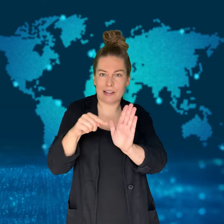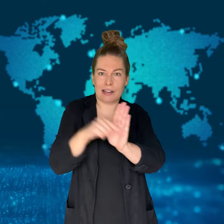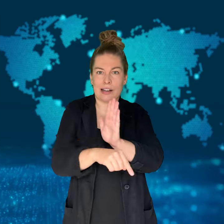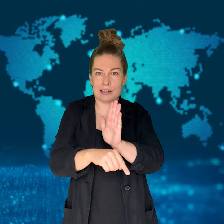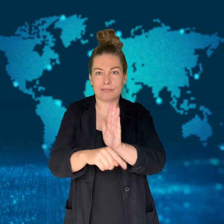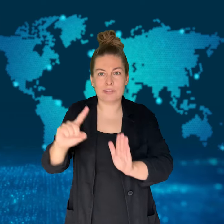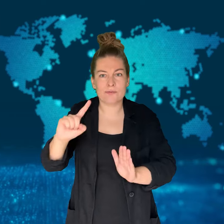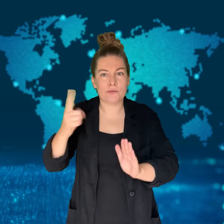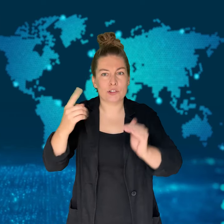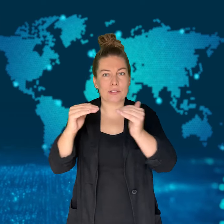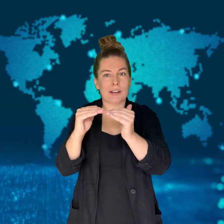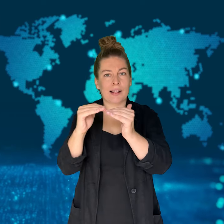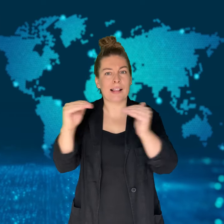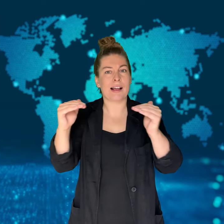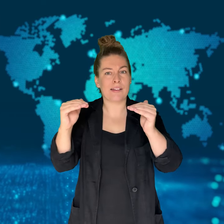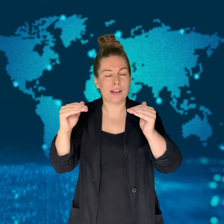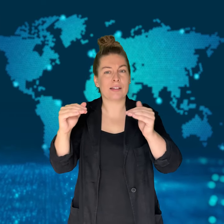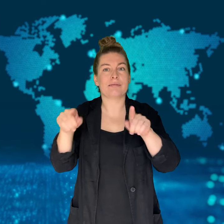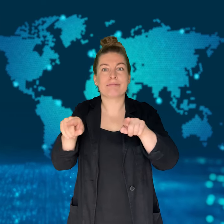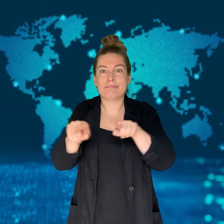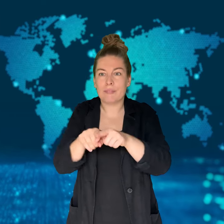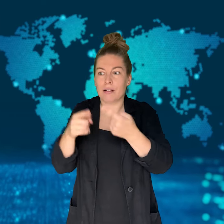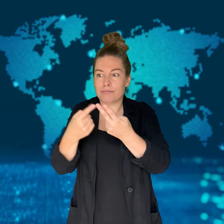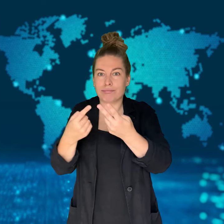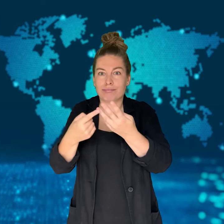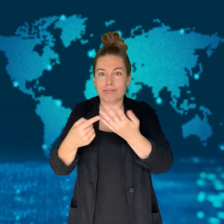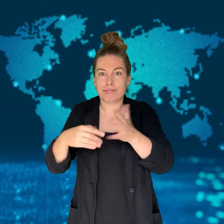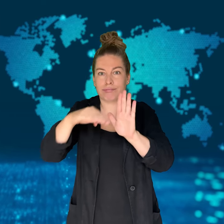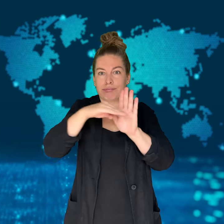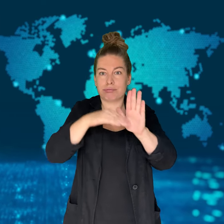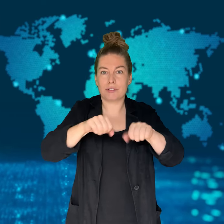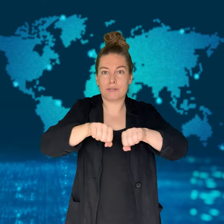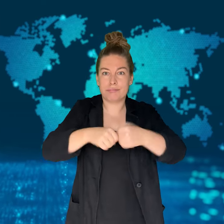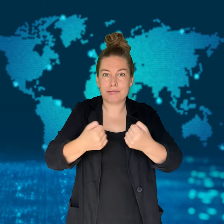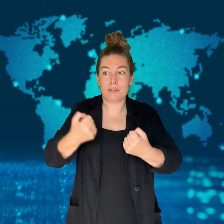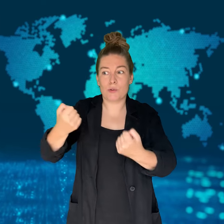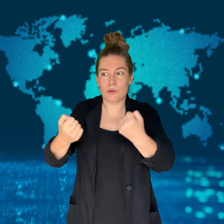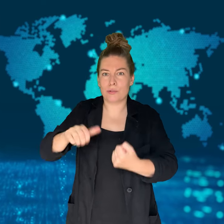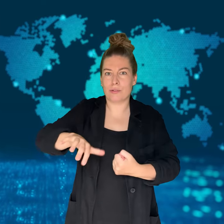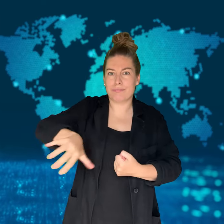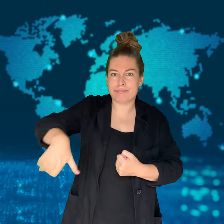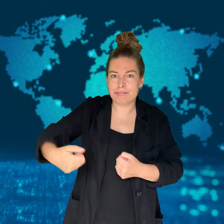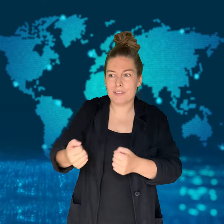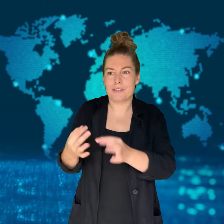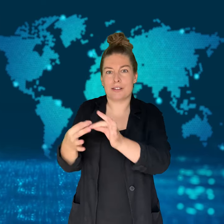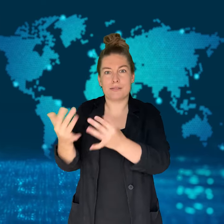a firearm.